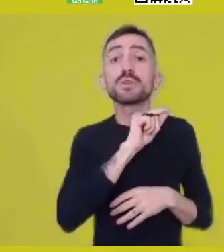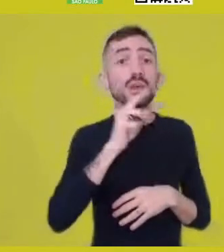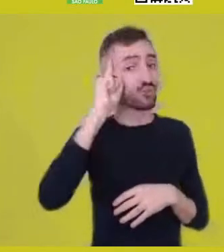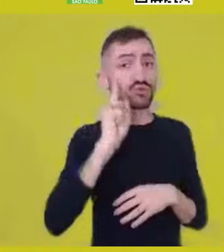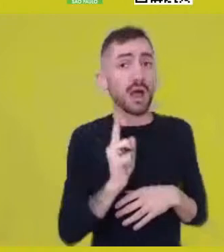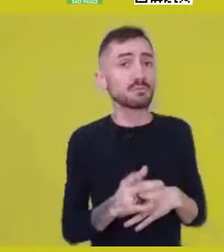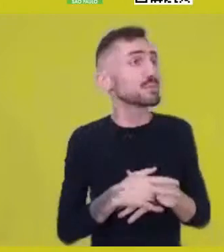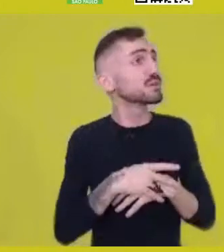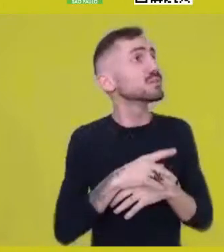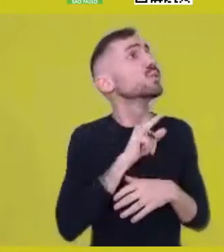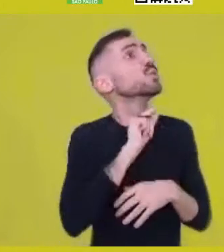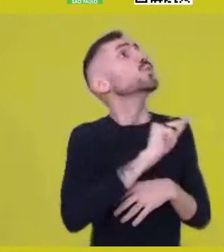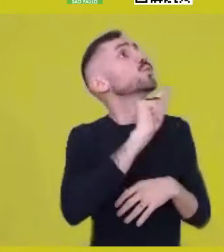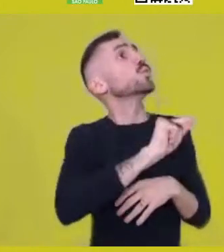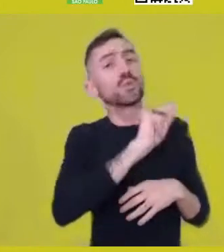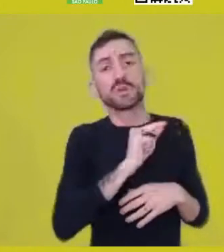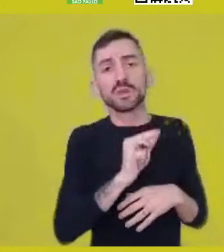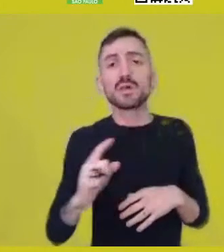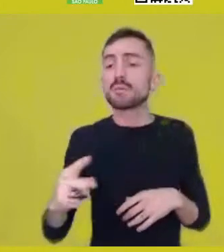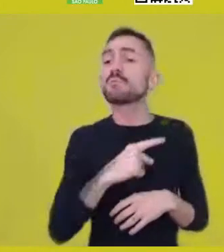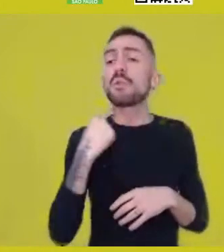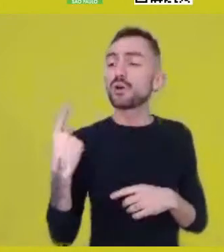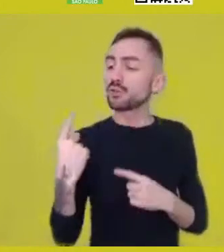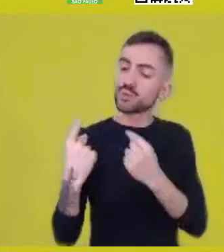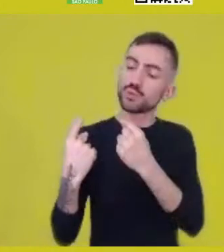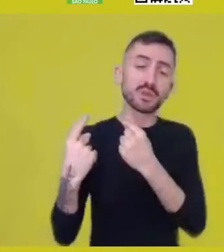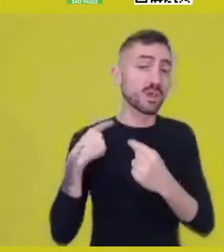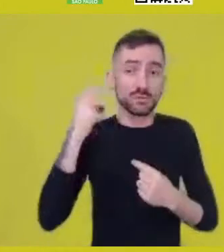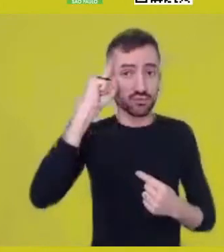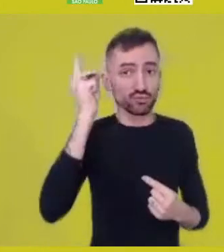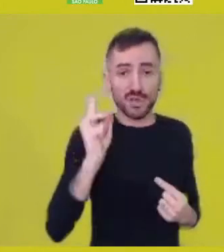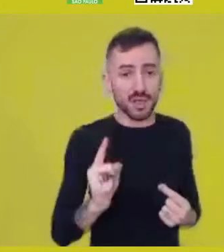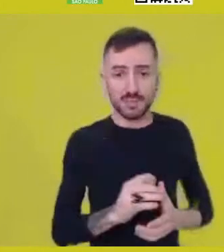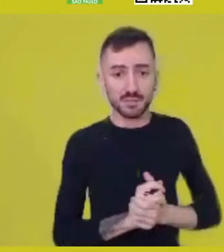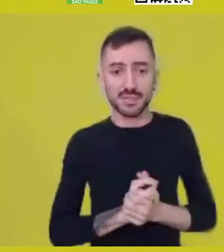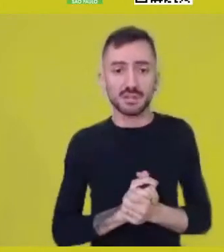We don’t know what death is. We don’t know.